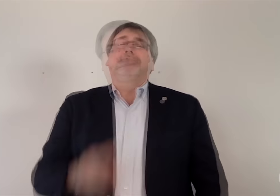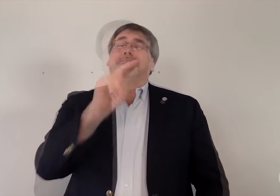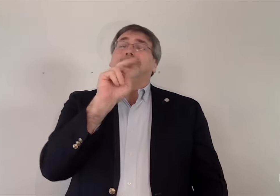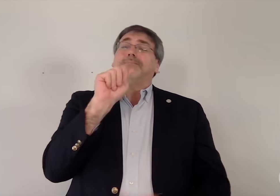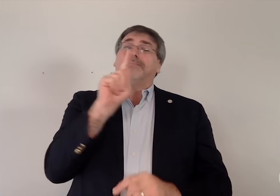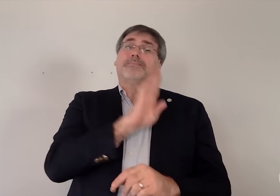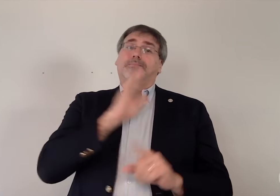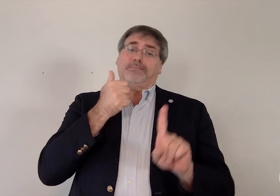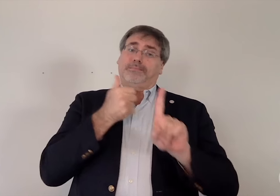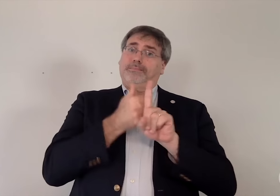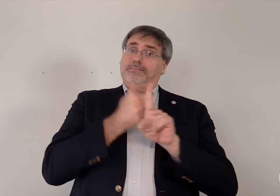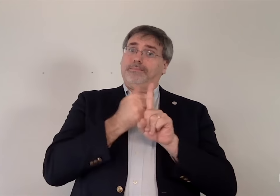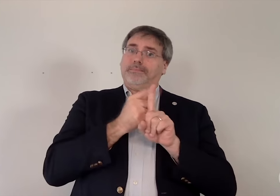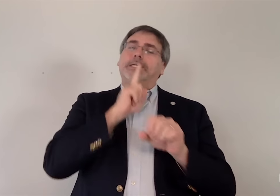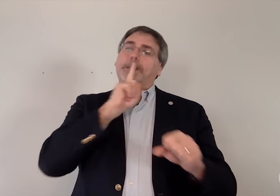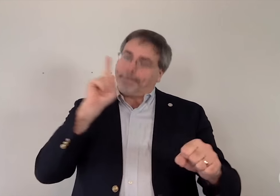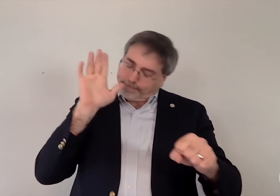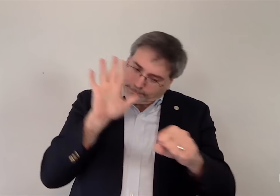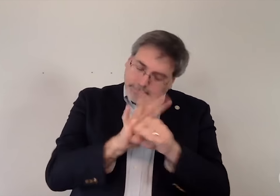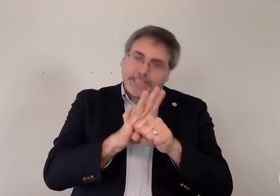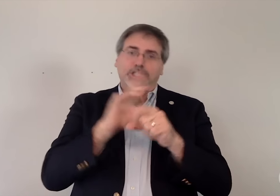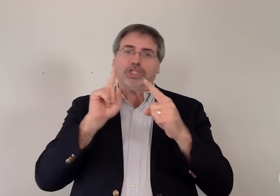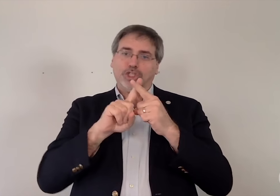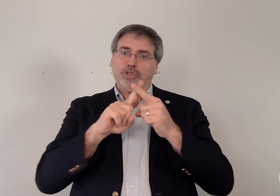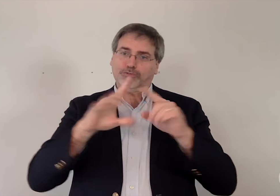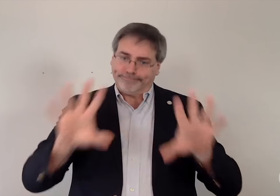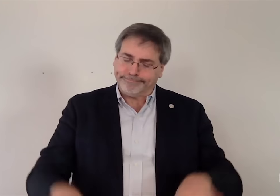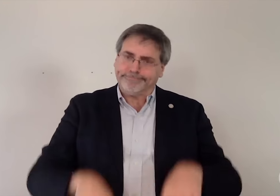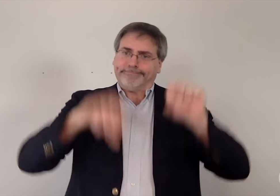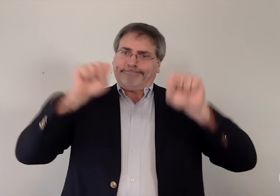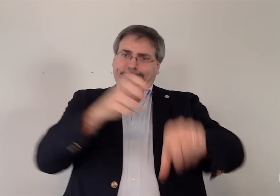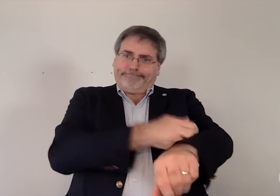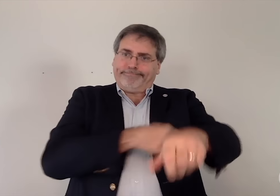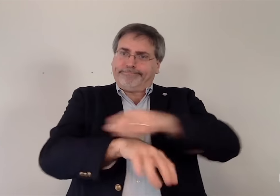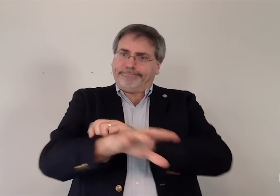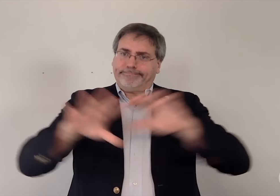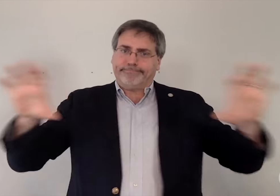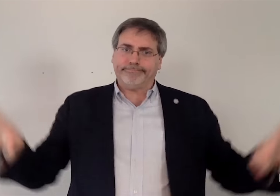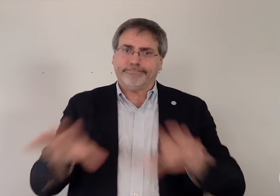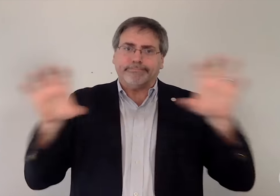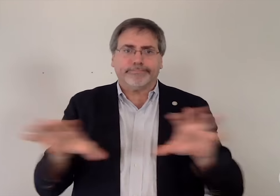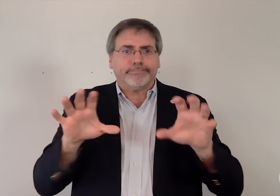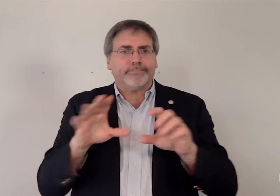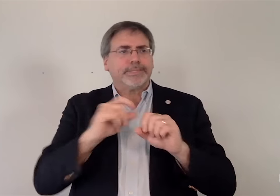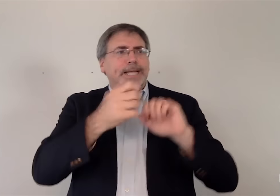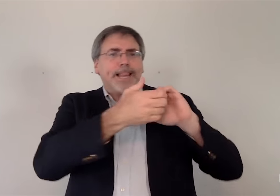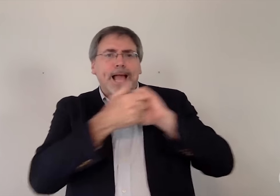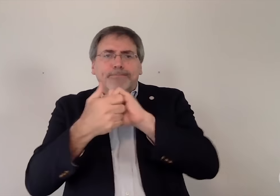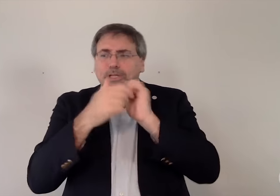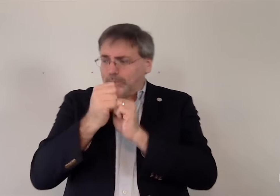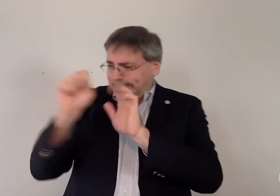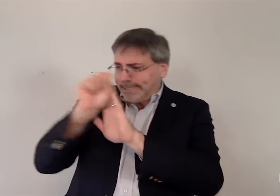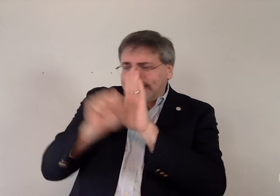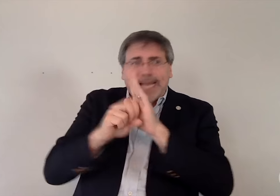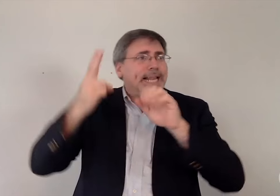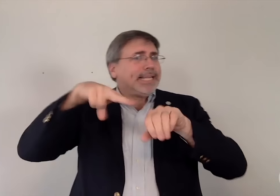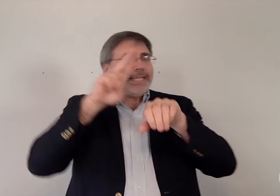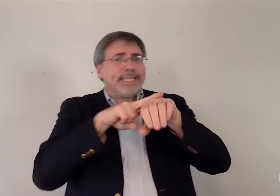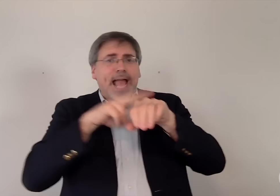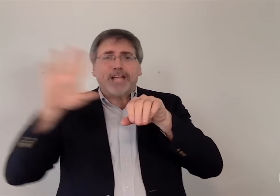The NAD Board is committed to taking the necessary measures, in collaboration with state and national